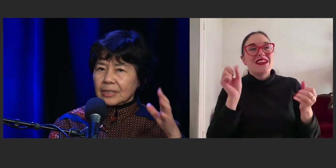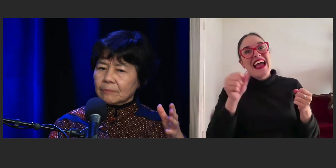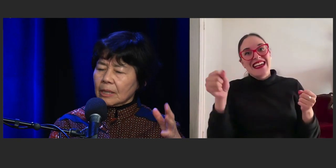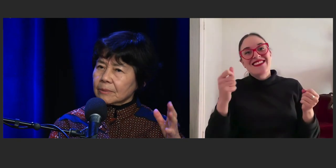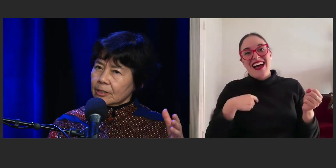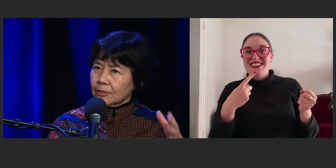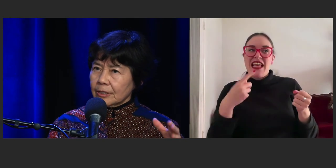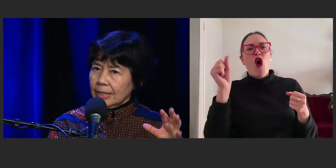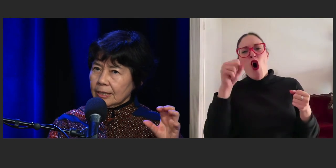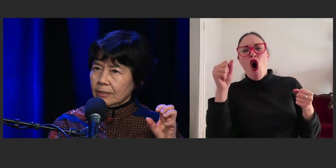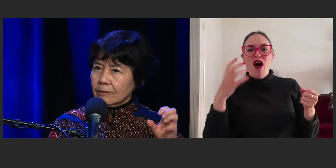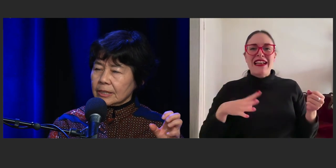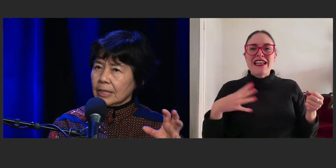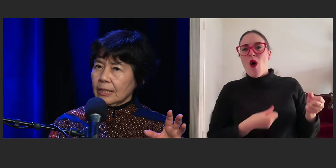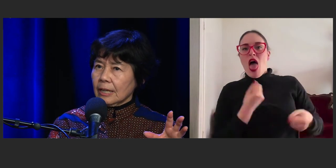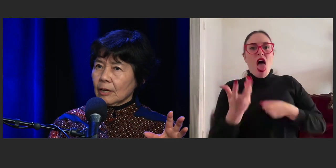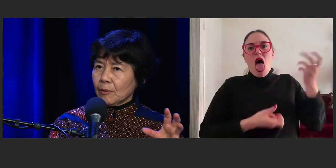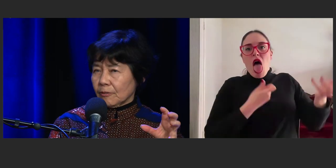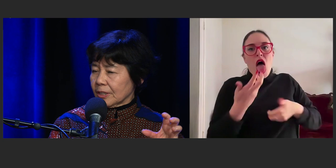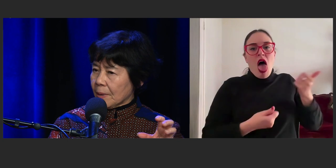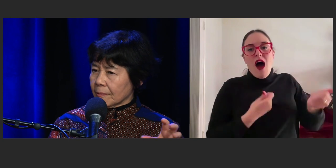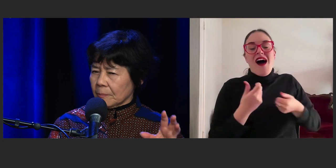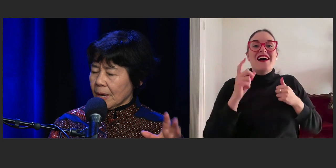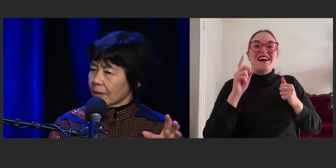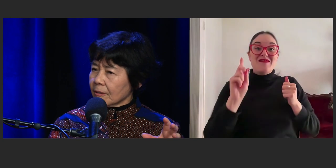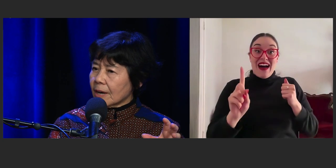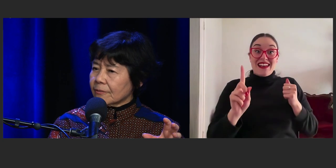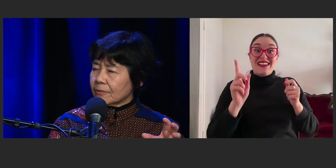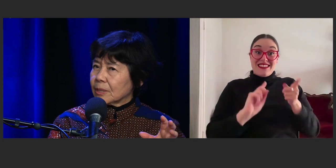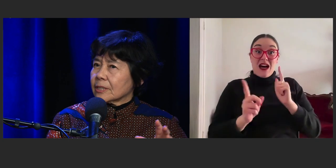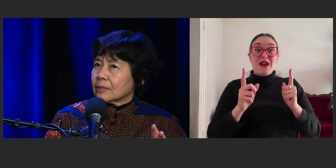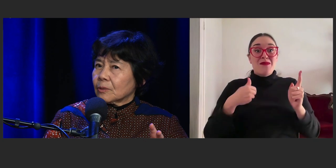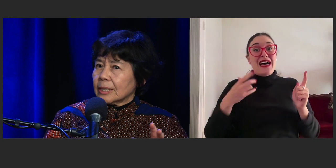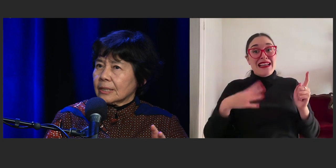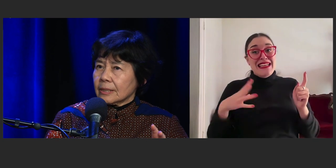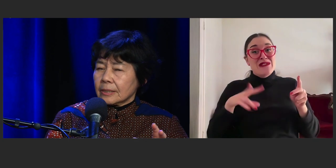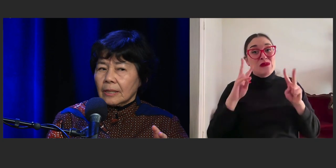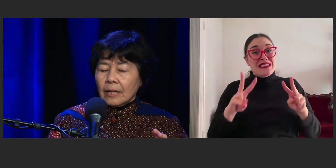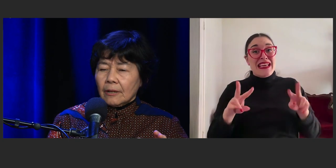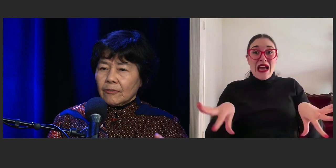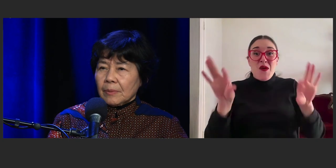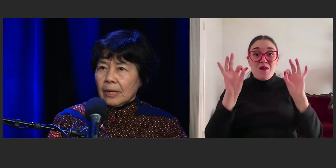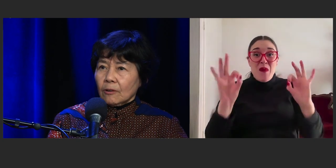but sometimes I do need to see a perfect paragraph, because what it does for me,